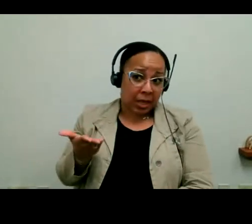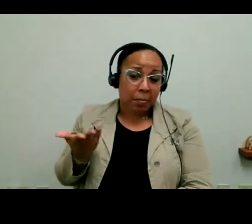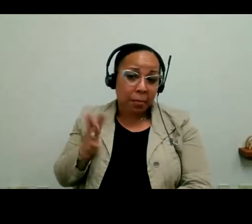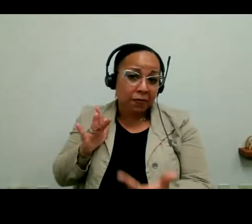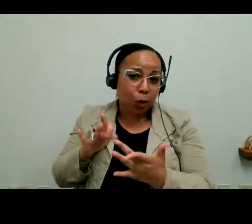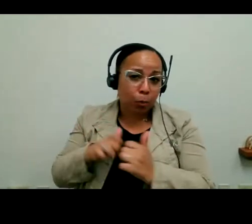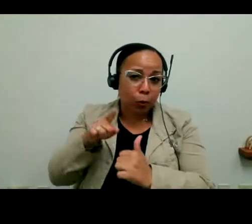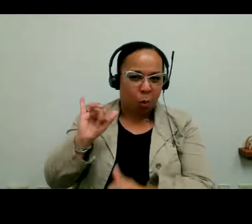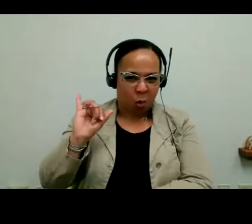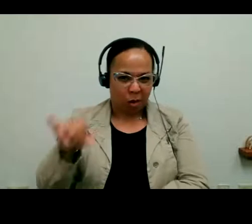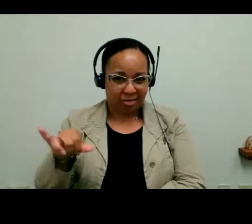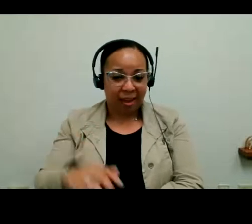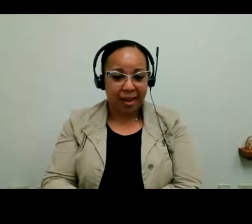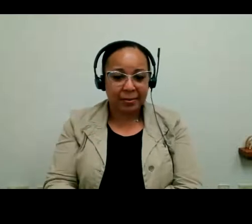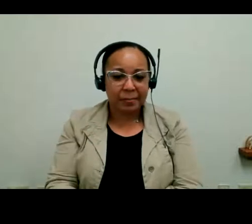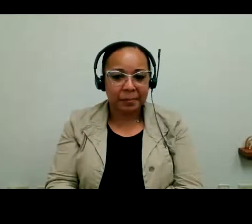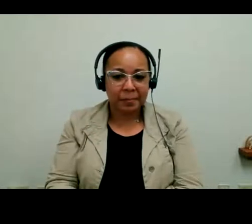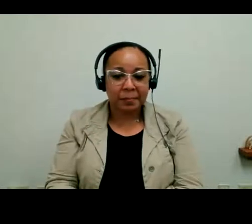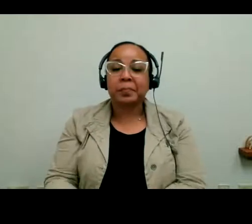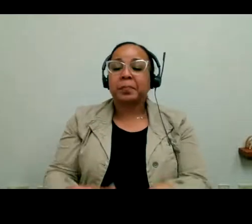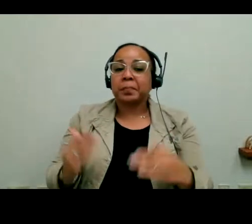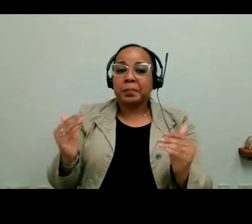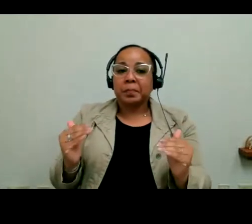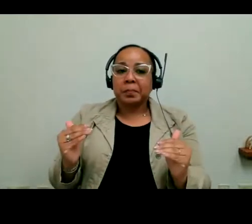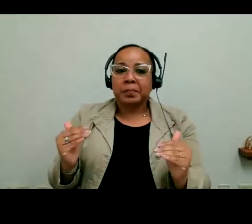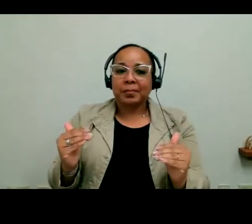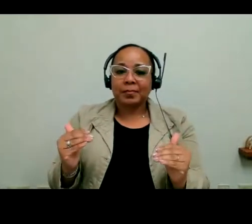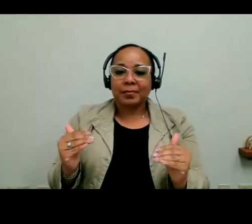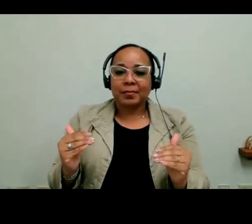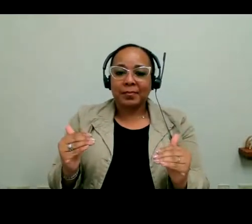with you on that. And then there's a question of any